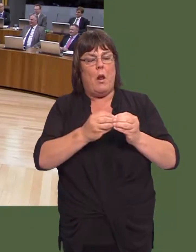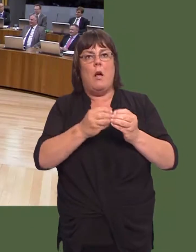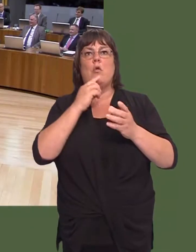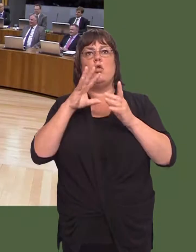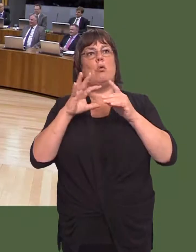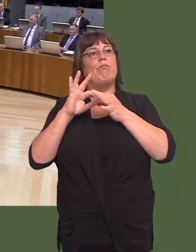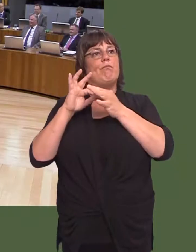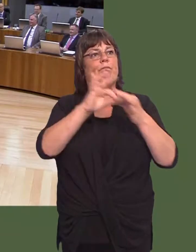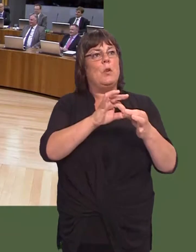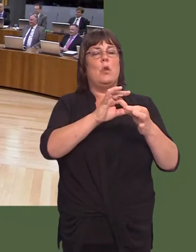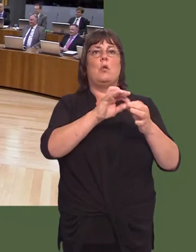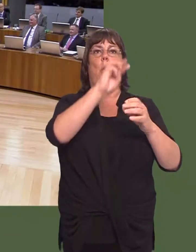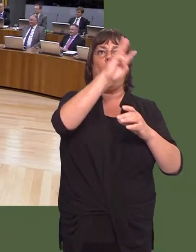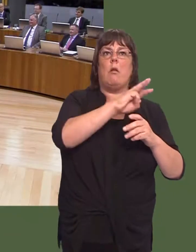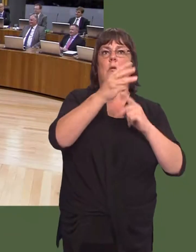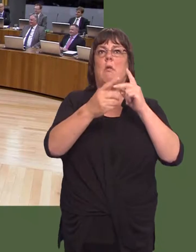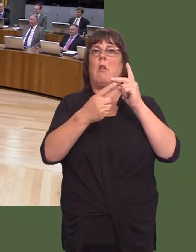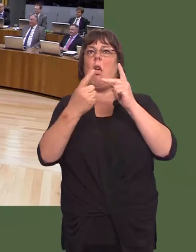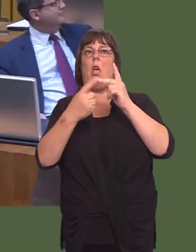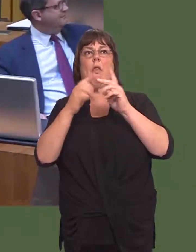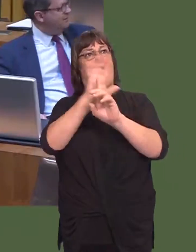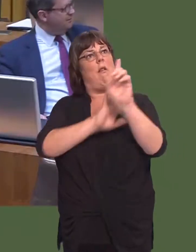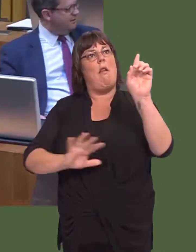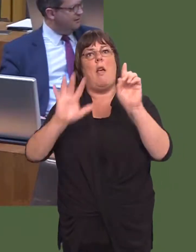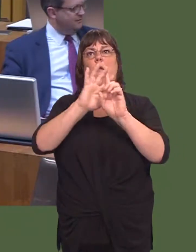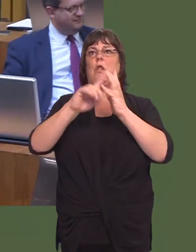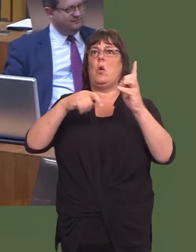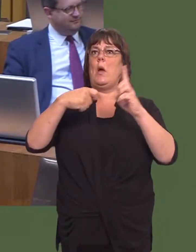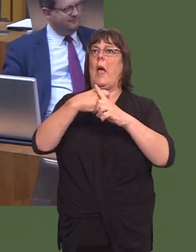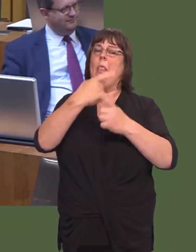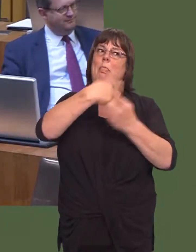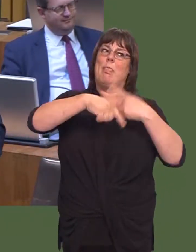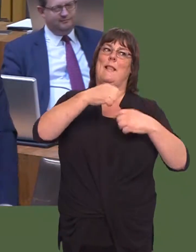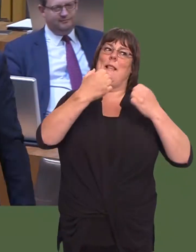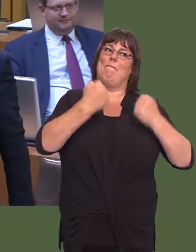regions of the UKóa commitment we have made; a commitment his party has run from.